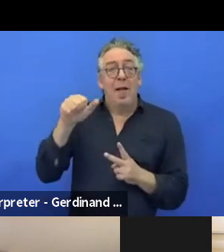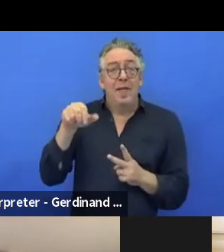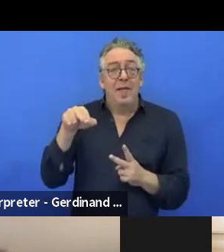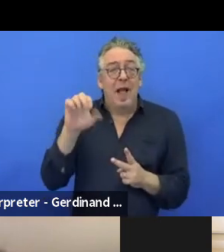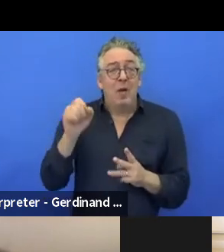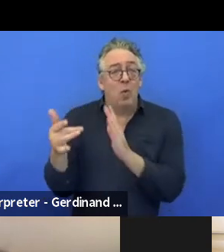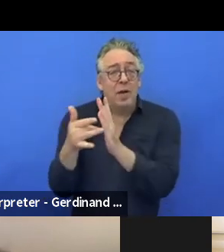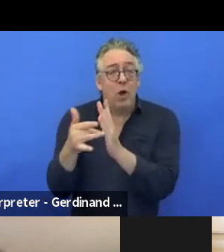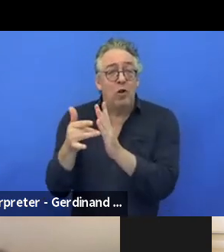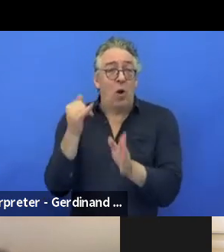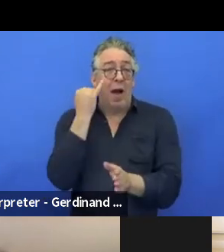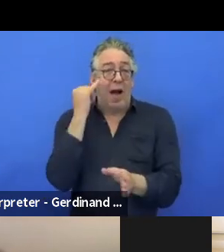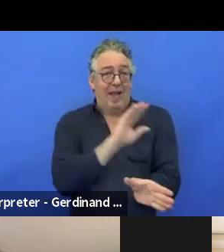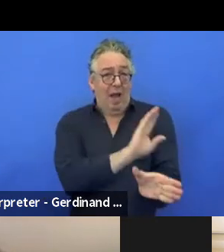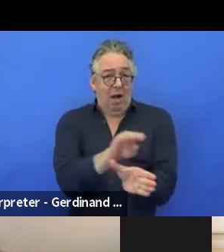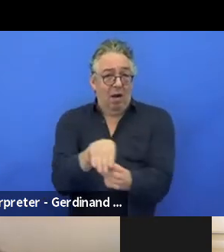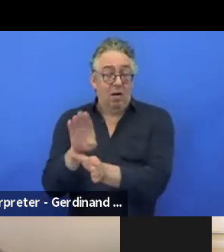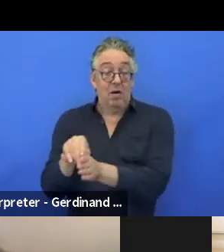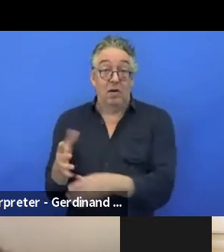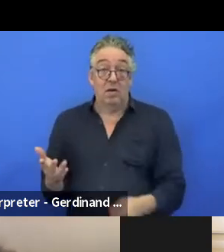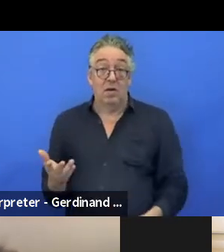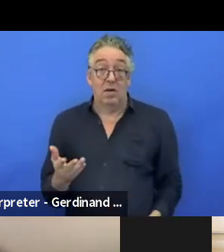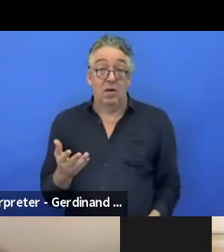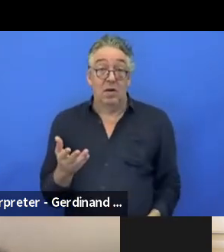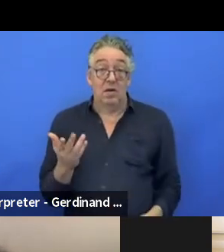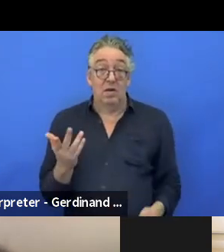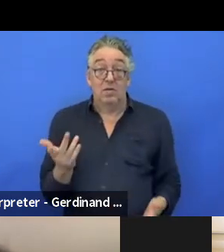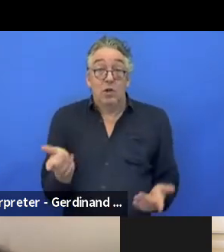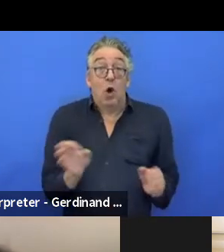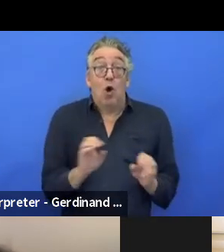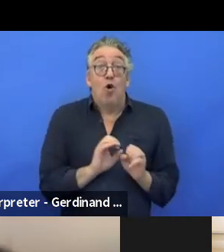Because no one understands what we write. So please, keep ongoing.